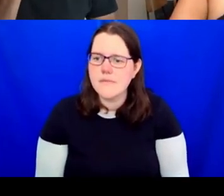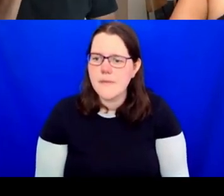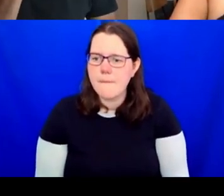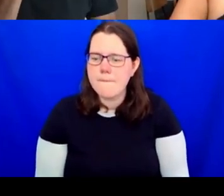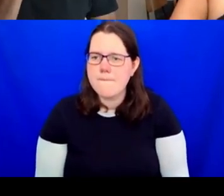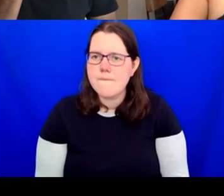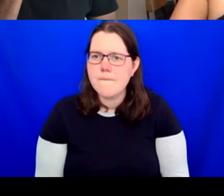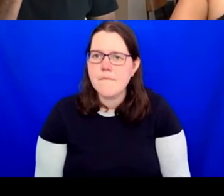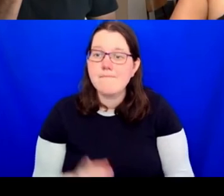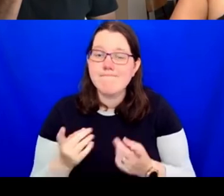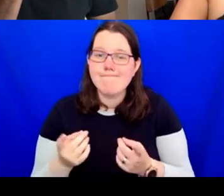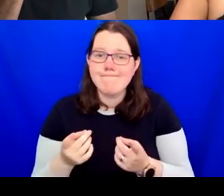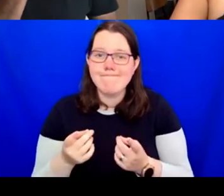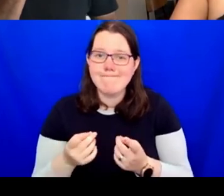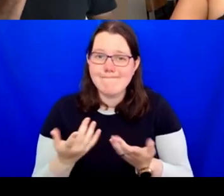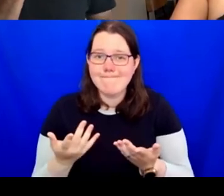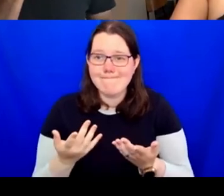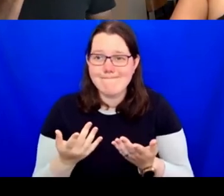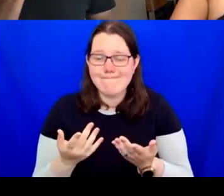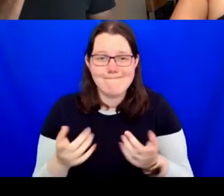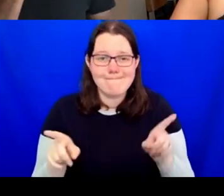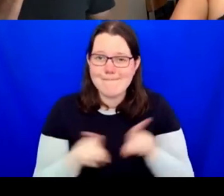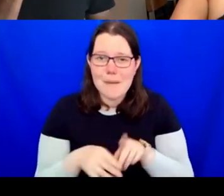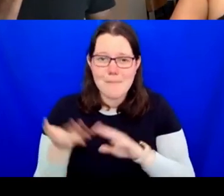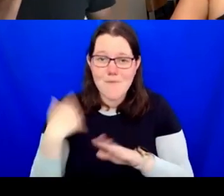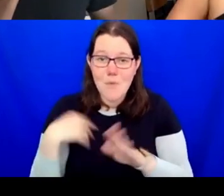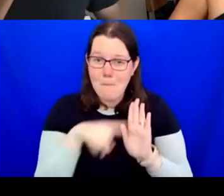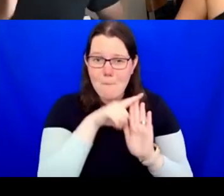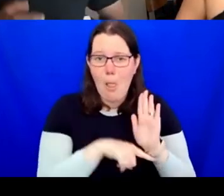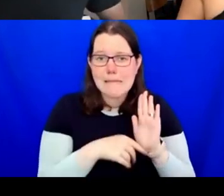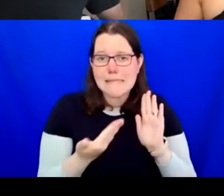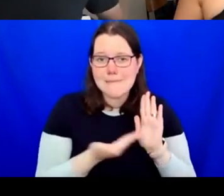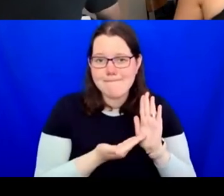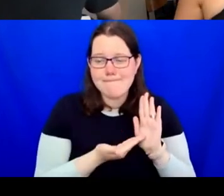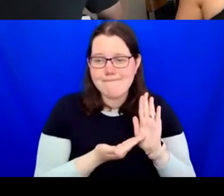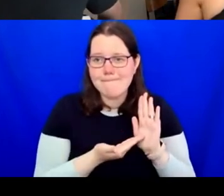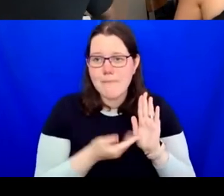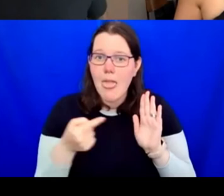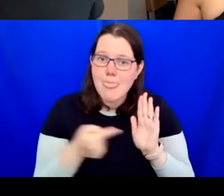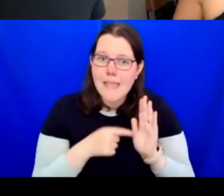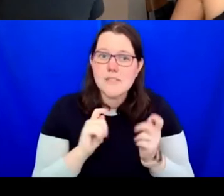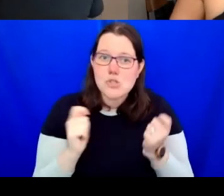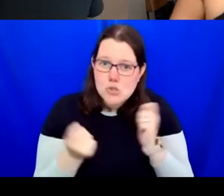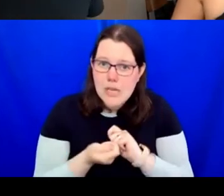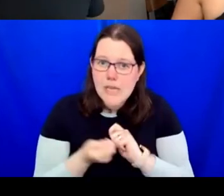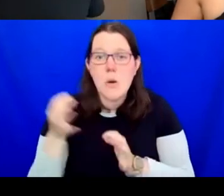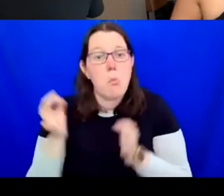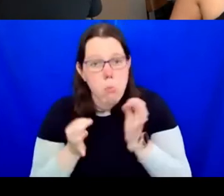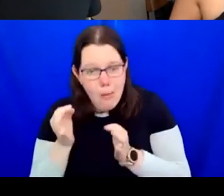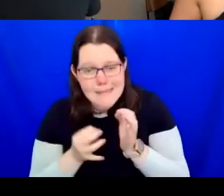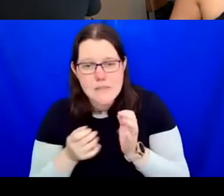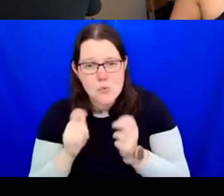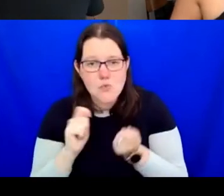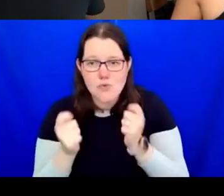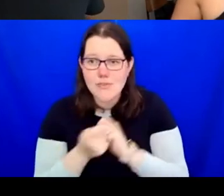friend of policy. We have seen that change, that political change influencing culture.